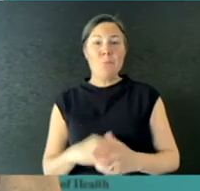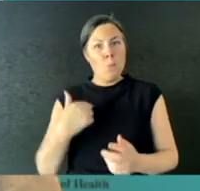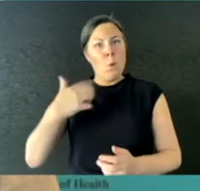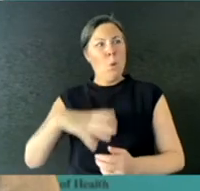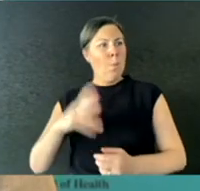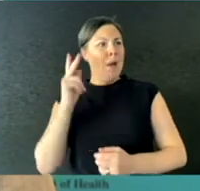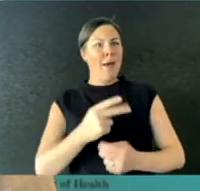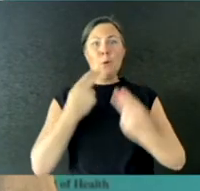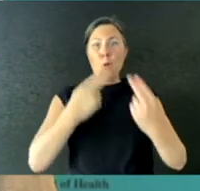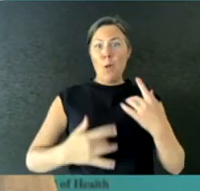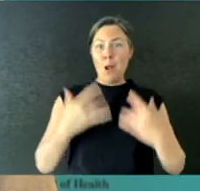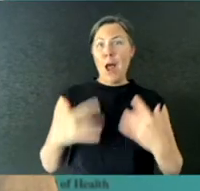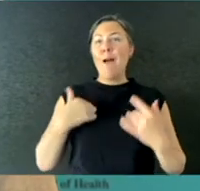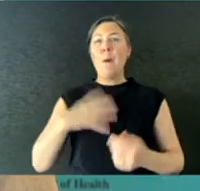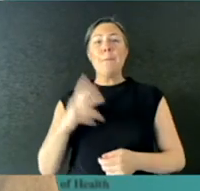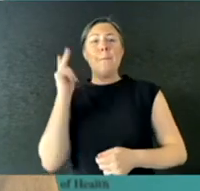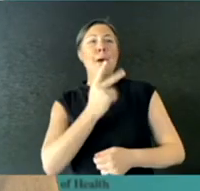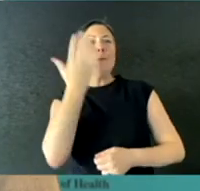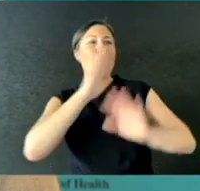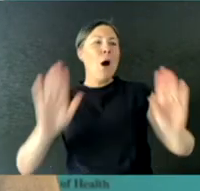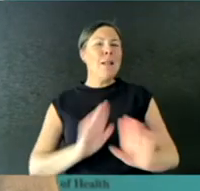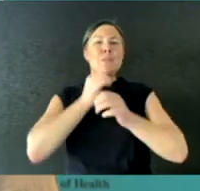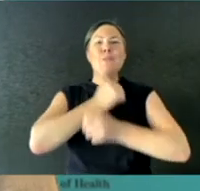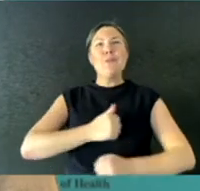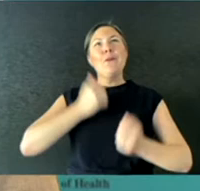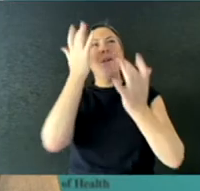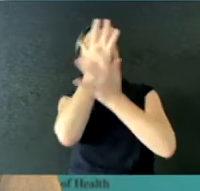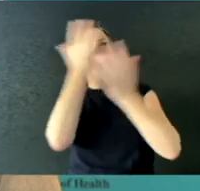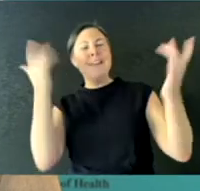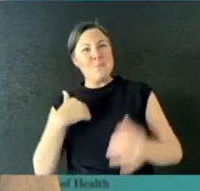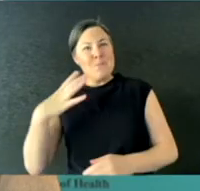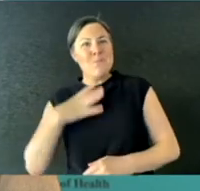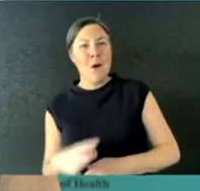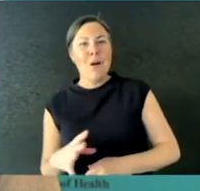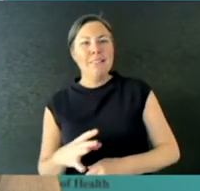school holidays, and do what Australians do in the spring school holidays, but we also